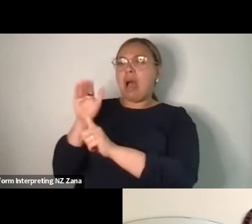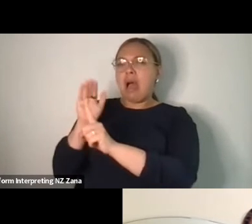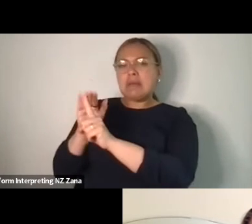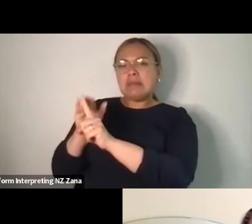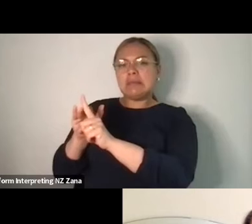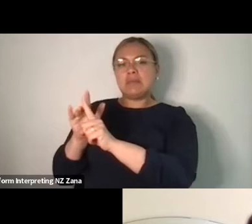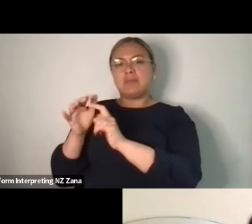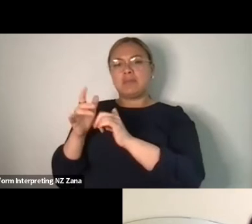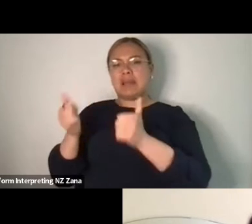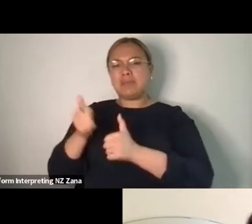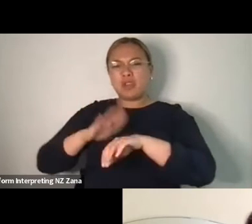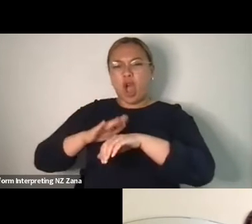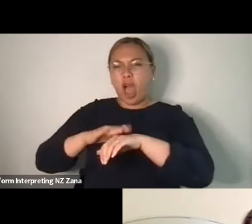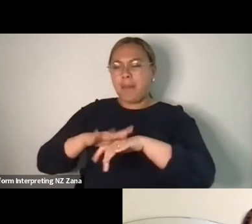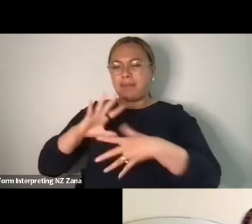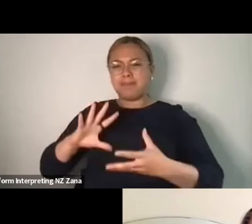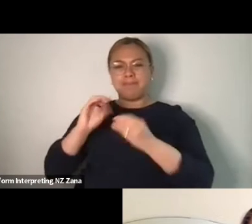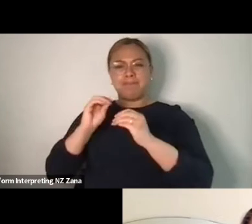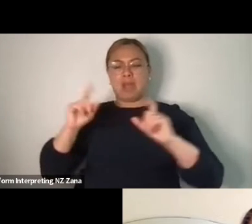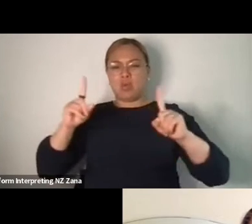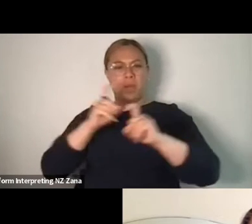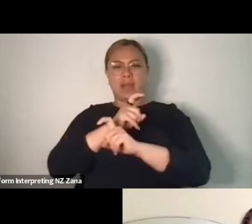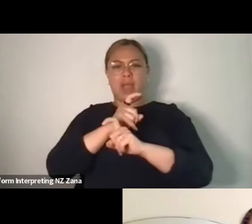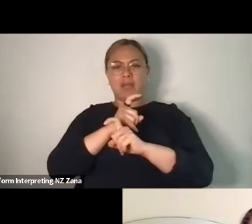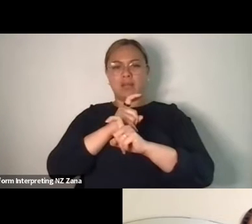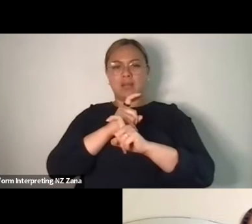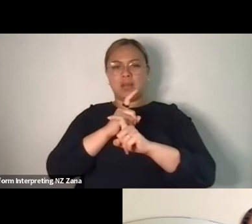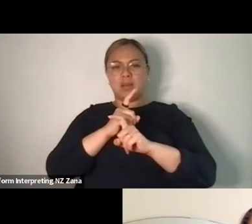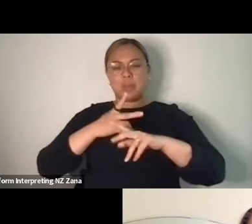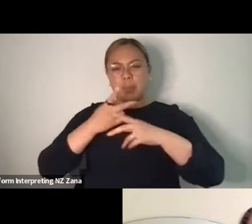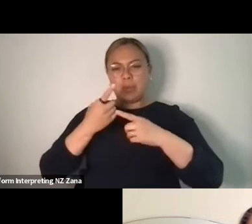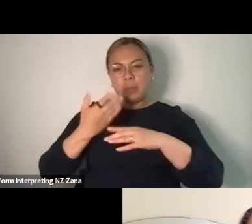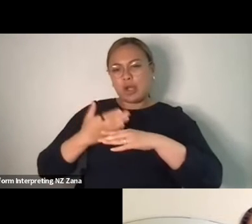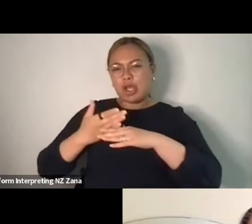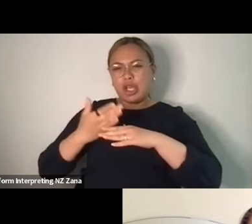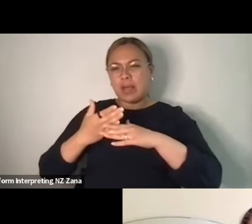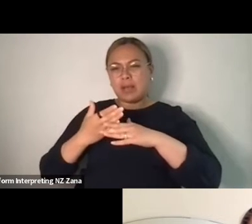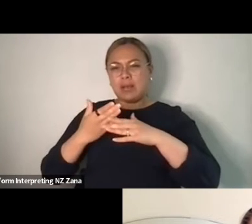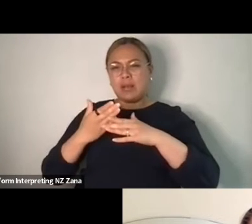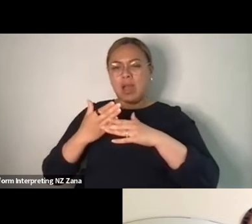creating a much more complicated piece of work than you've budgeted to pay them, you know. So